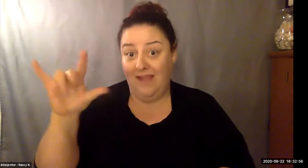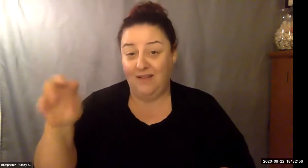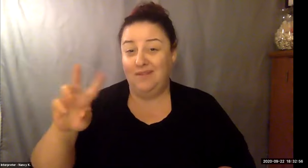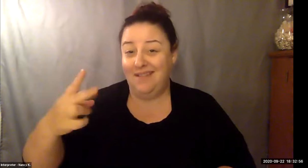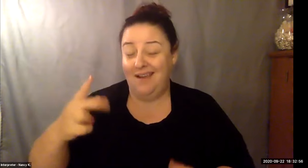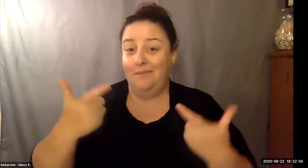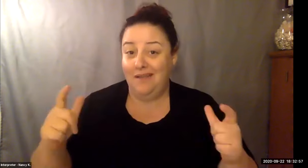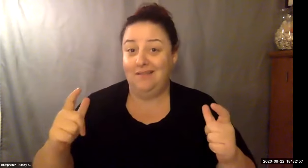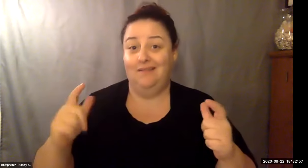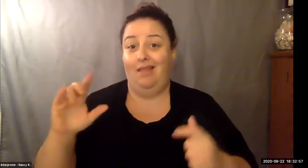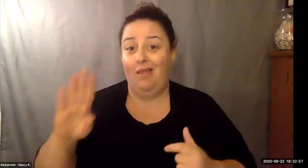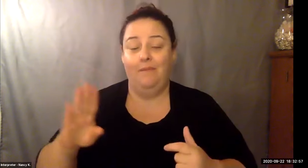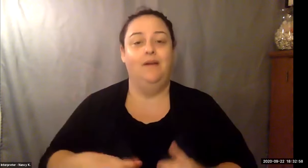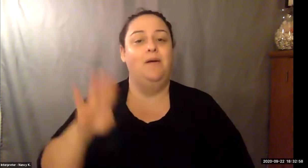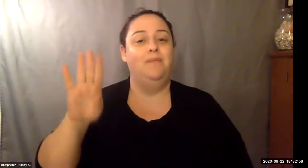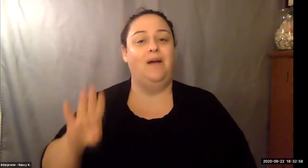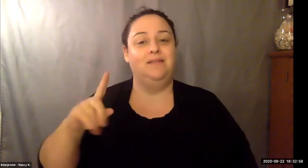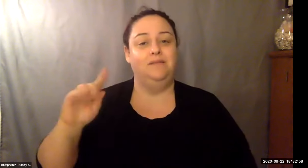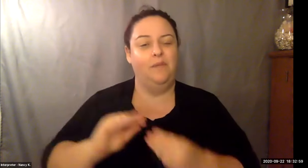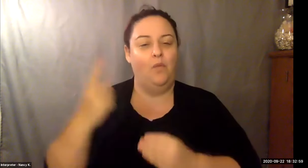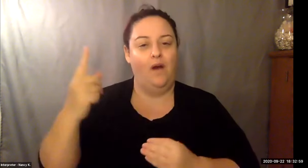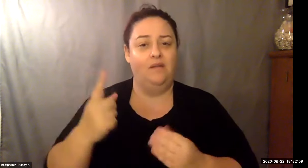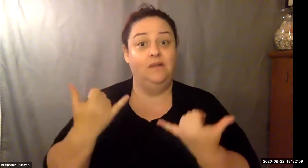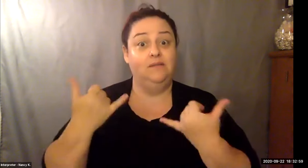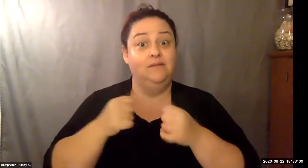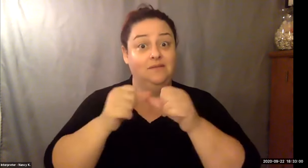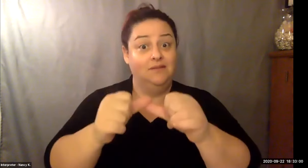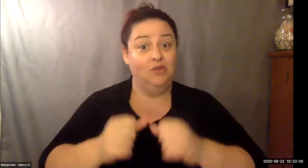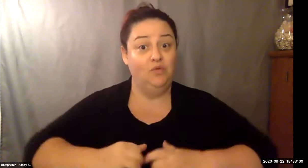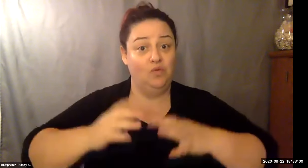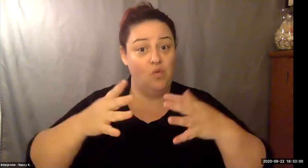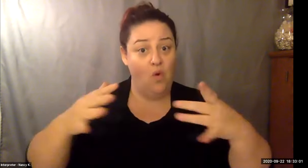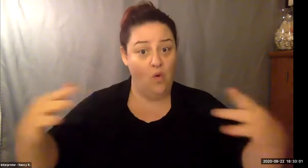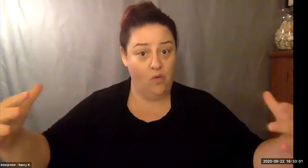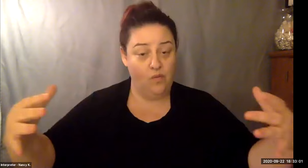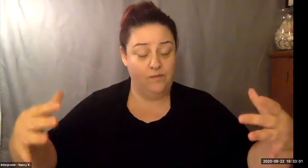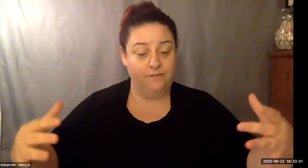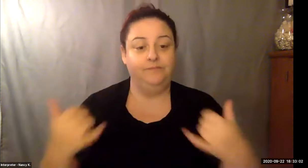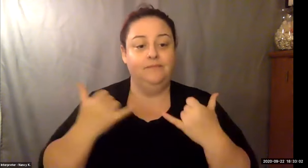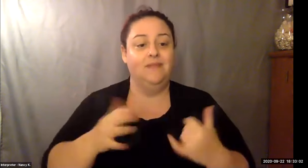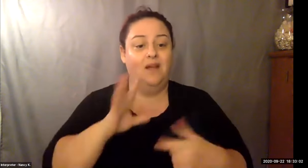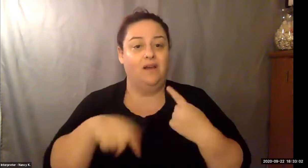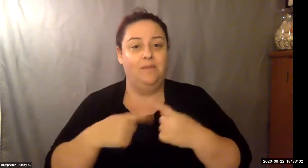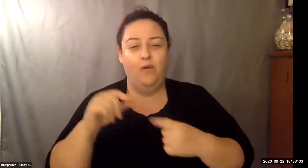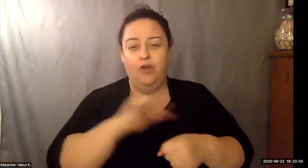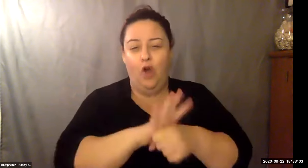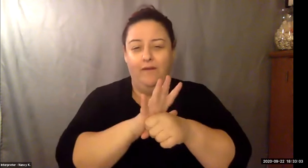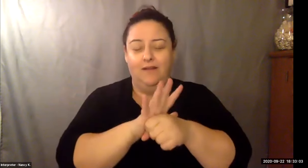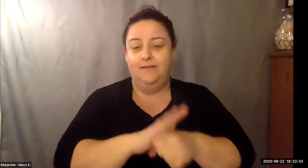Keith Wolling: Good health, happiness, long life and Skoll. So we raise our glasses, whether it's a glass of wine or a beverage of choice.